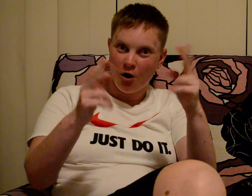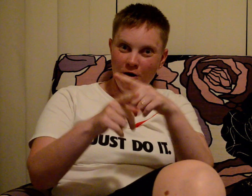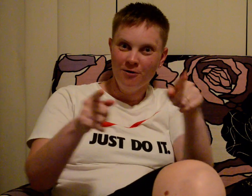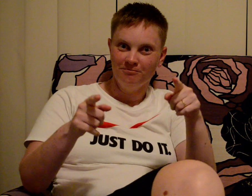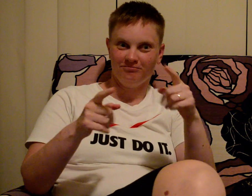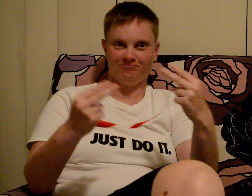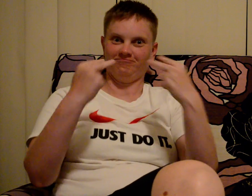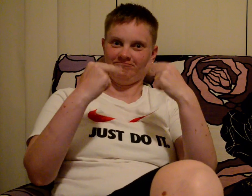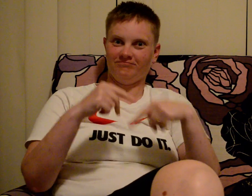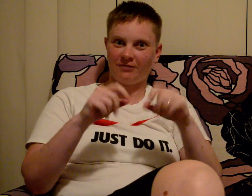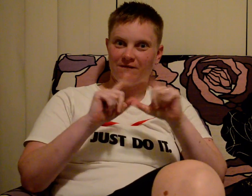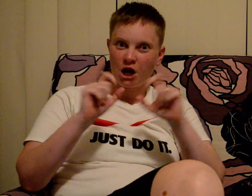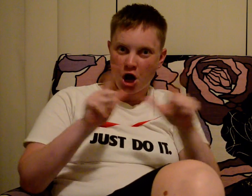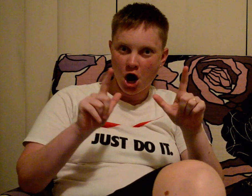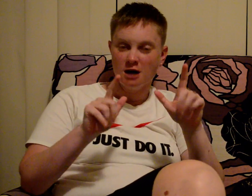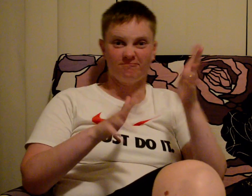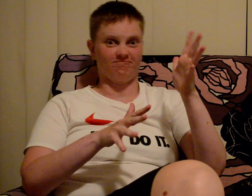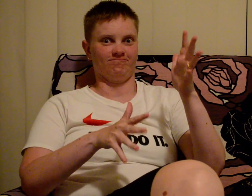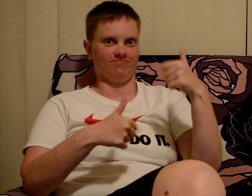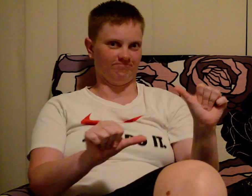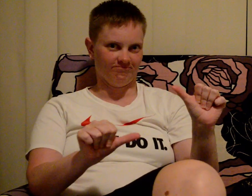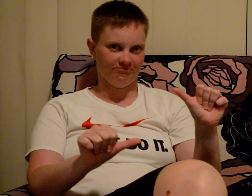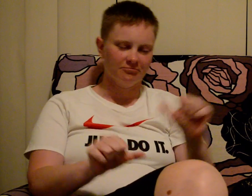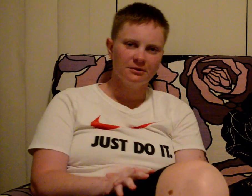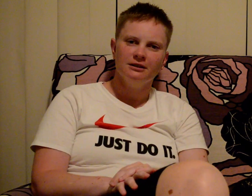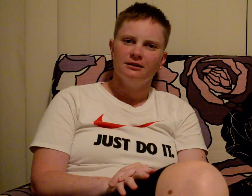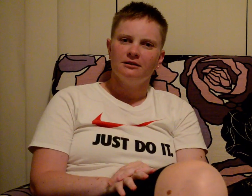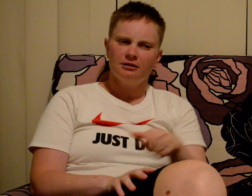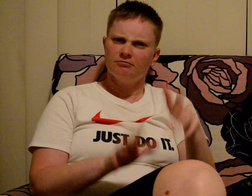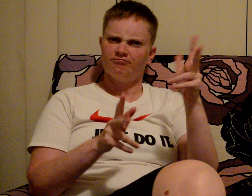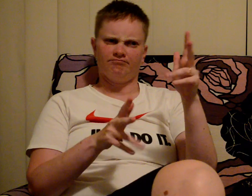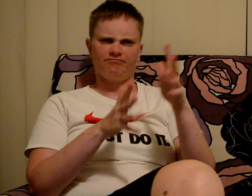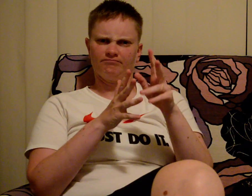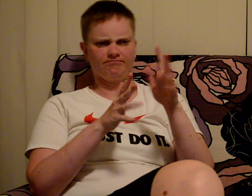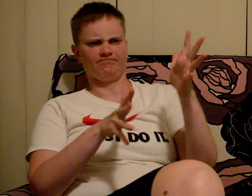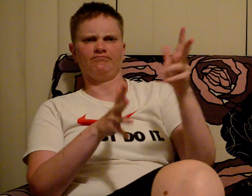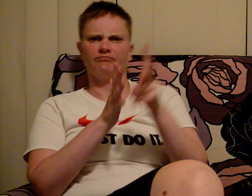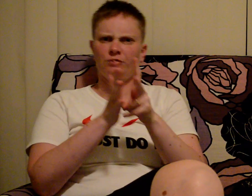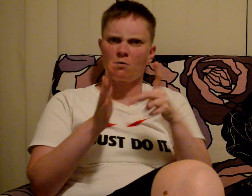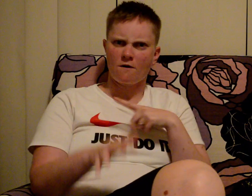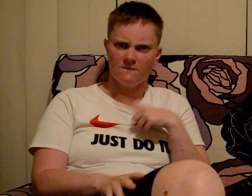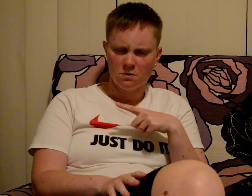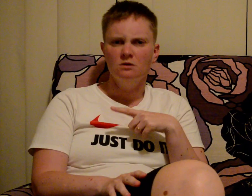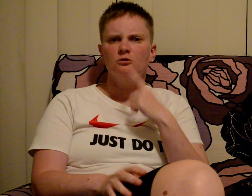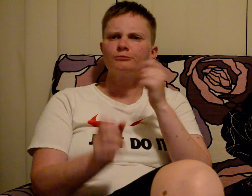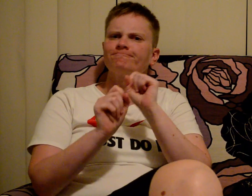I hope you all will appreciate that I'm doing a video blog in Auslan What is the purpose of Auslan in this video blog?